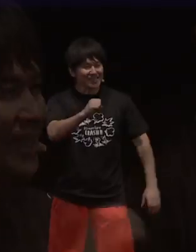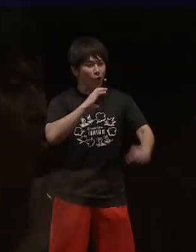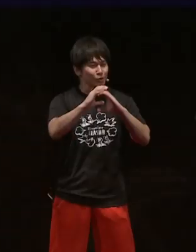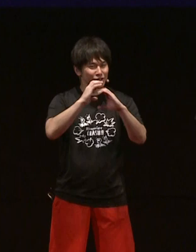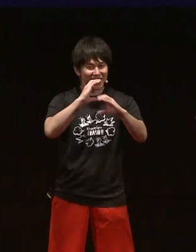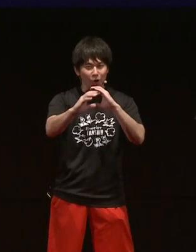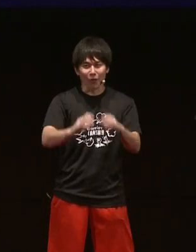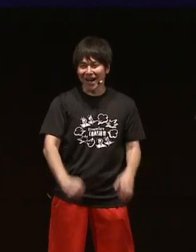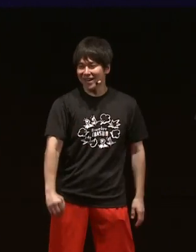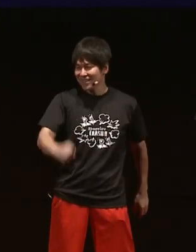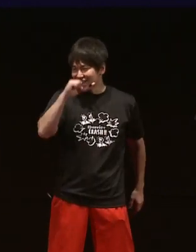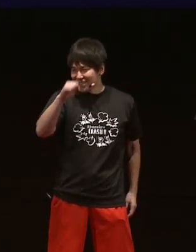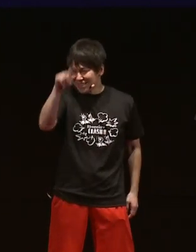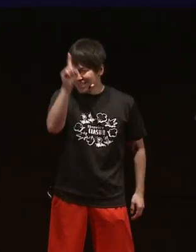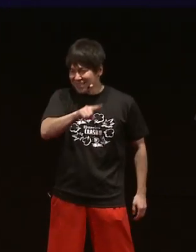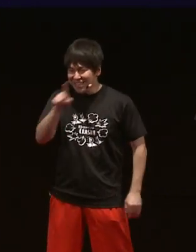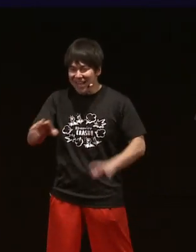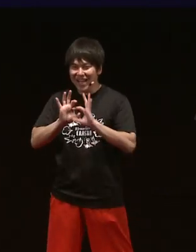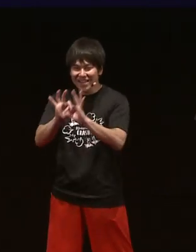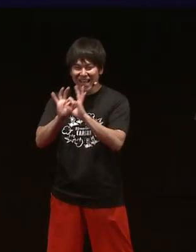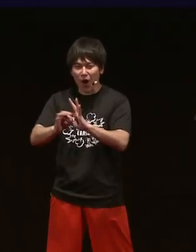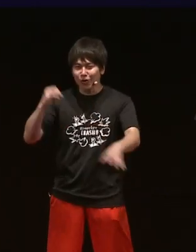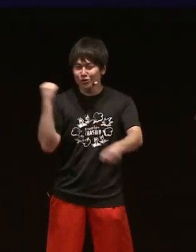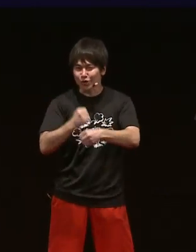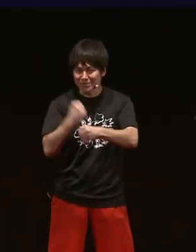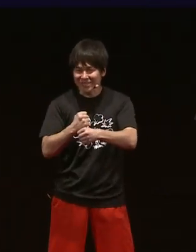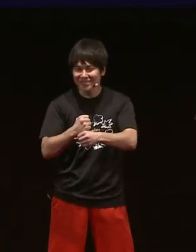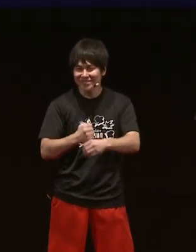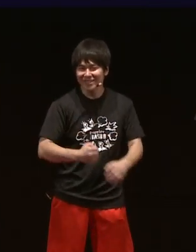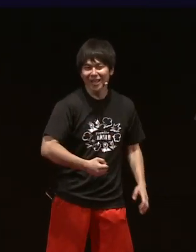Good communication creates good relationships.